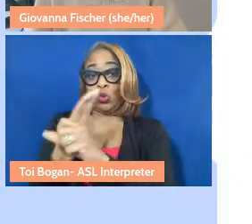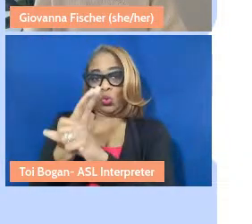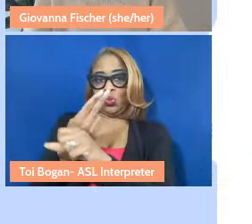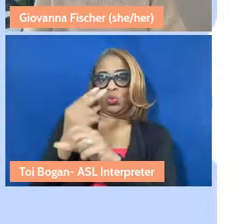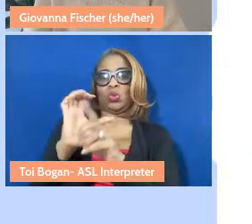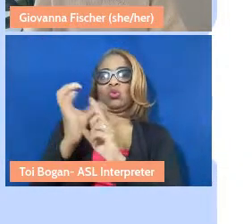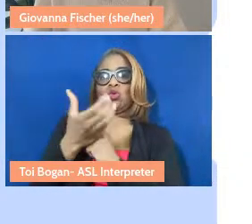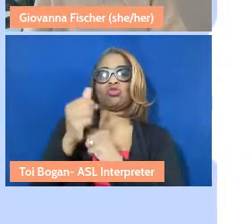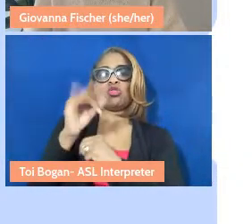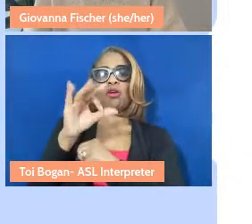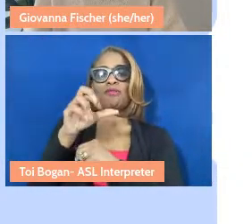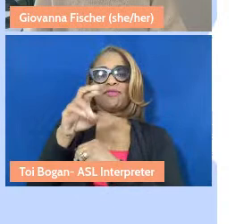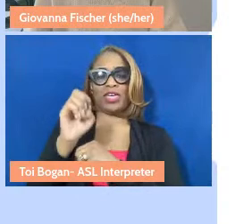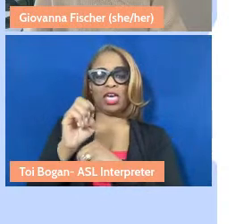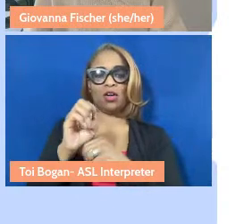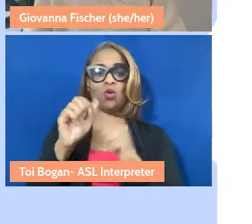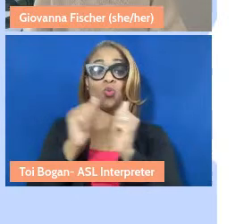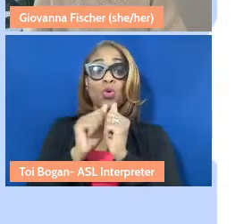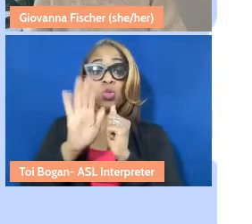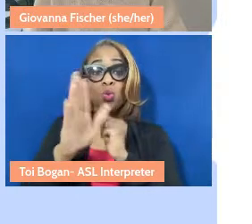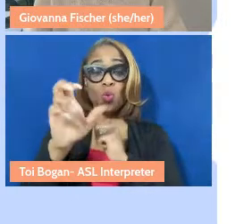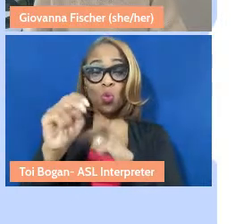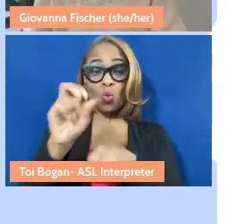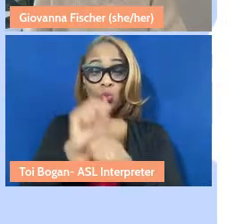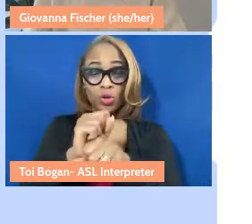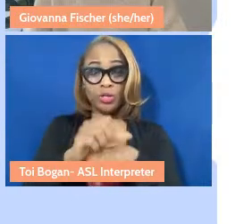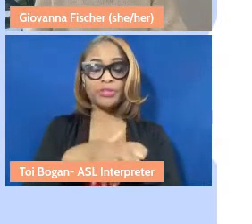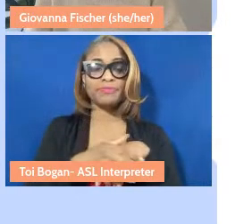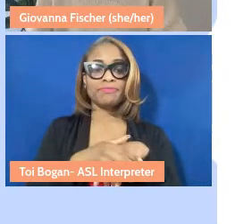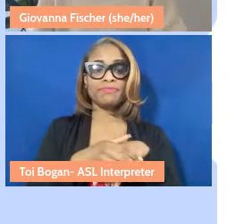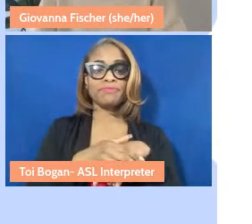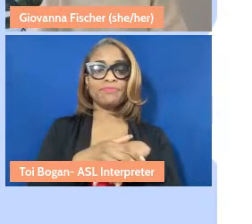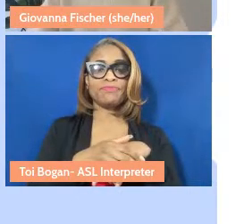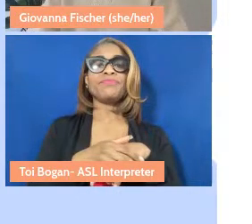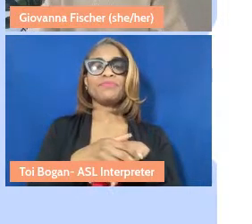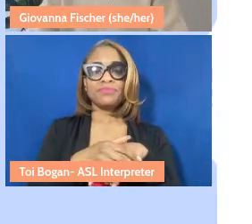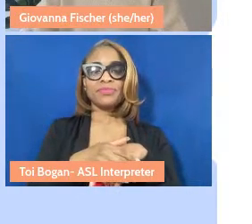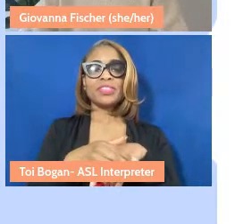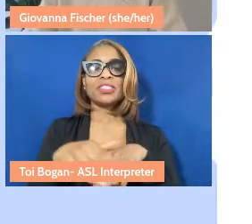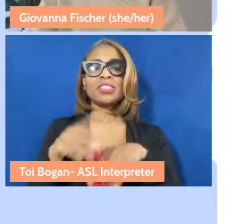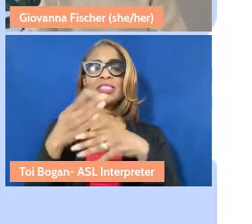in your work. Scroll to the right, here are some key takeaways from the project.